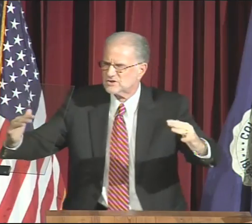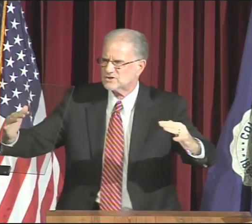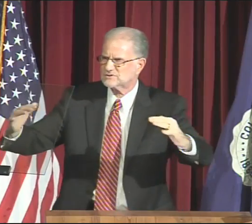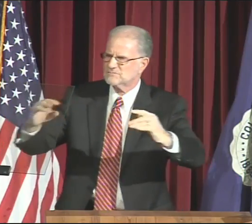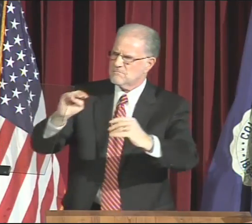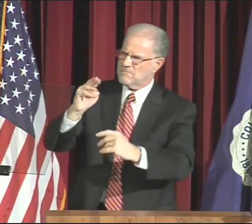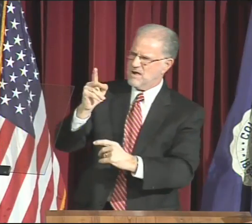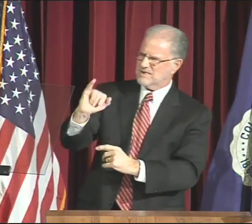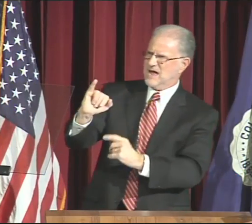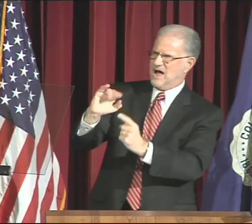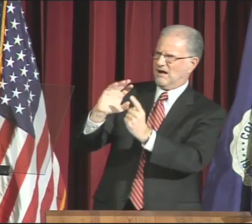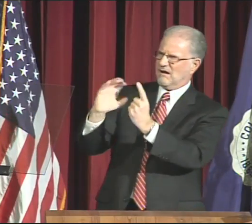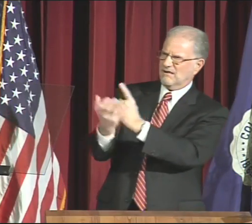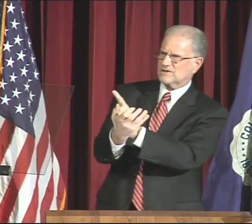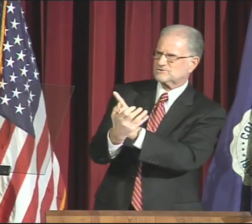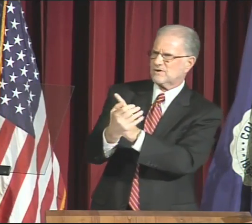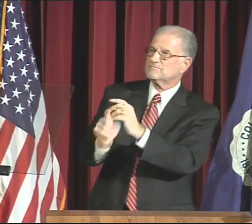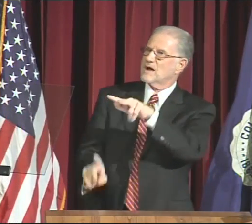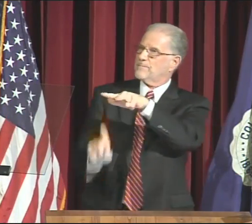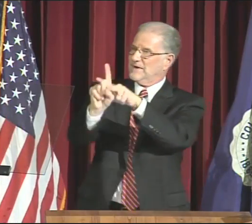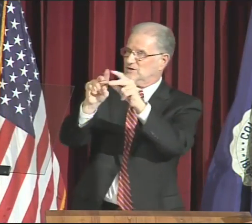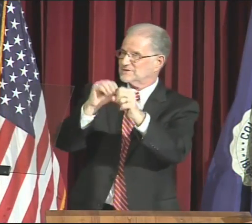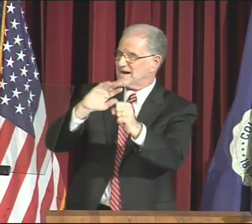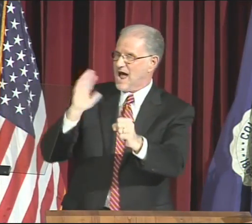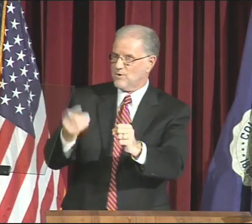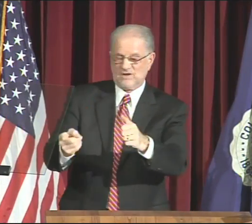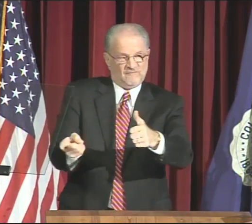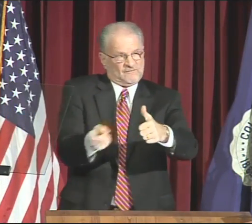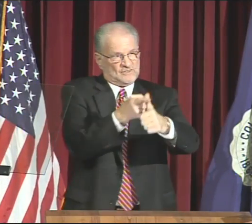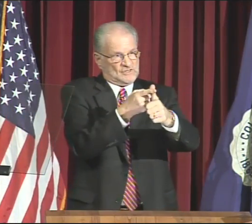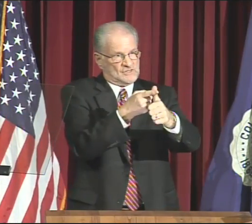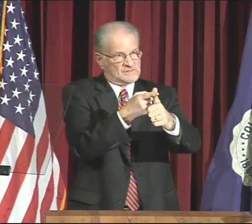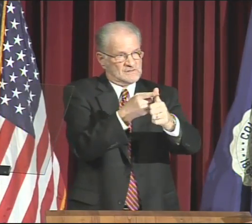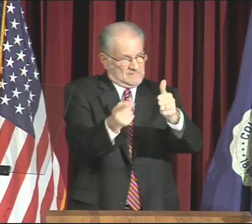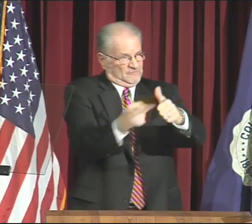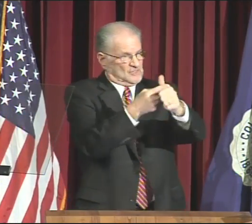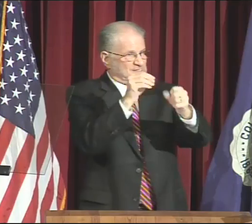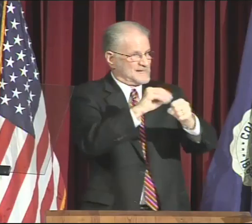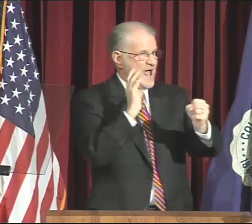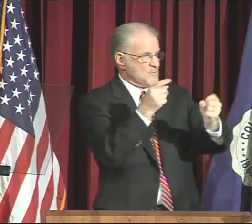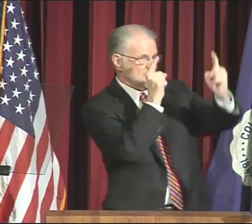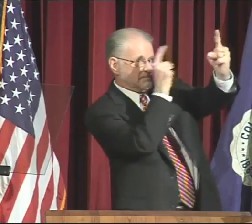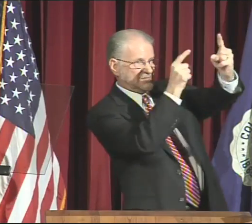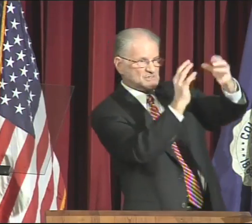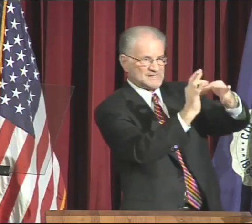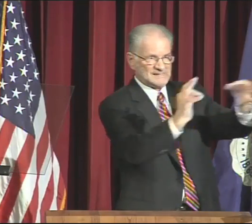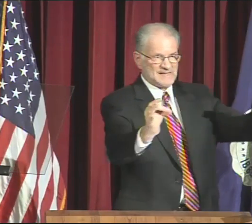Bilingual, diverse, multicultural appears